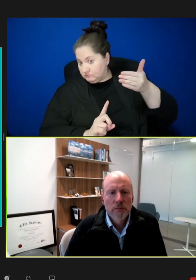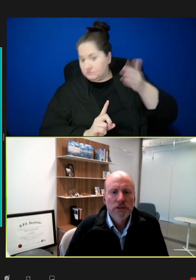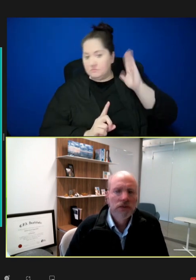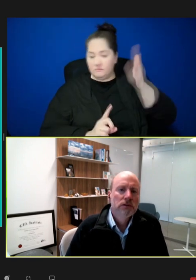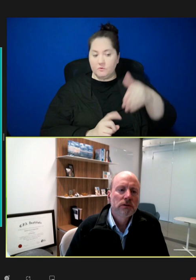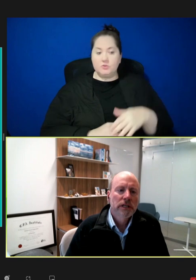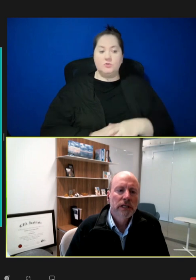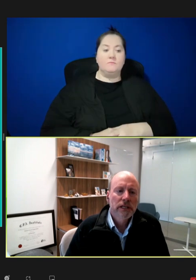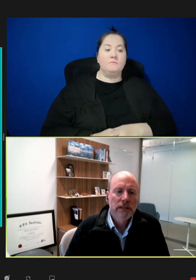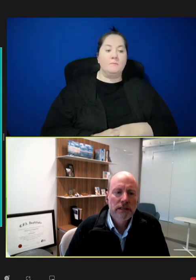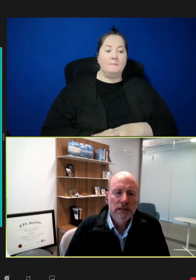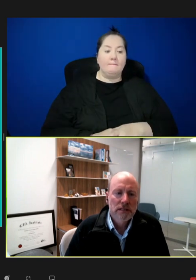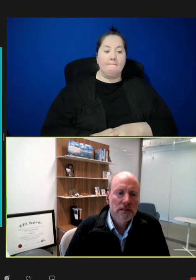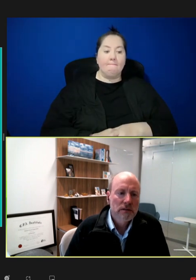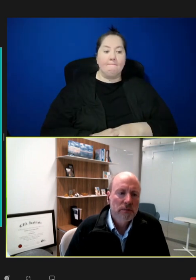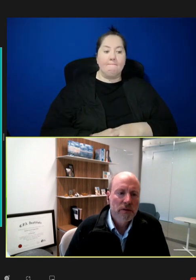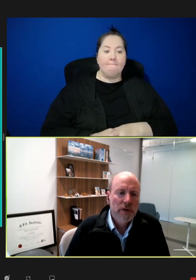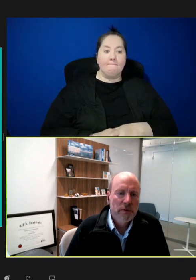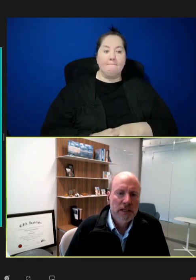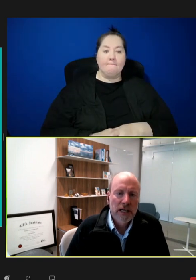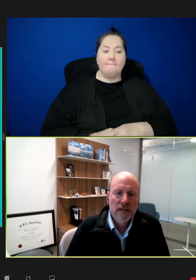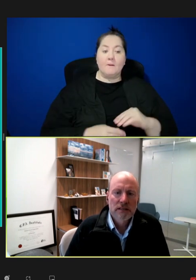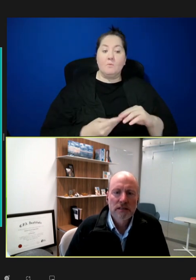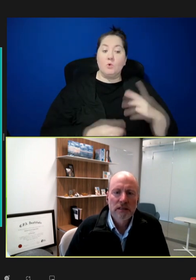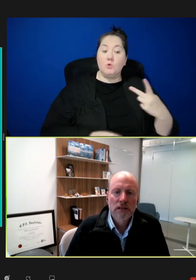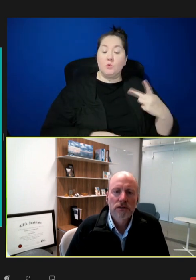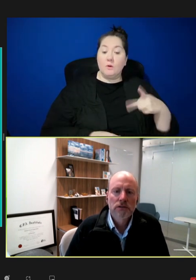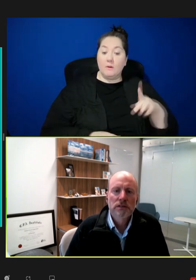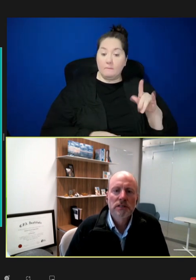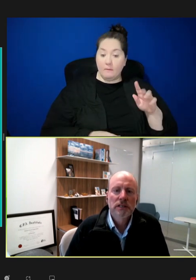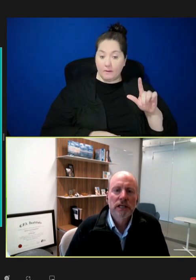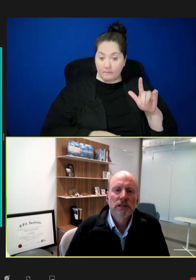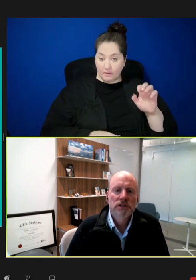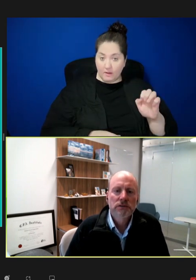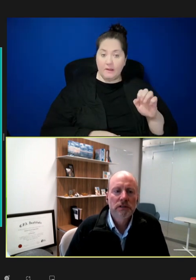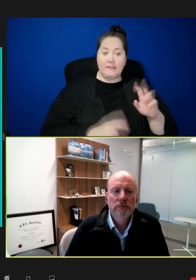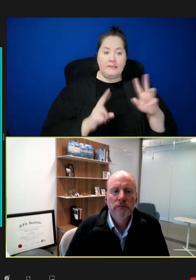Number two, this pipeline analysis includes industry,